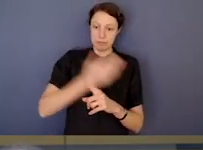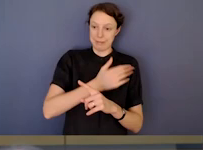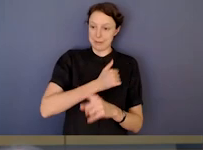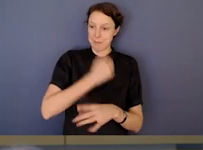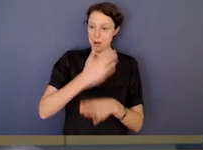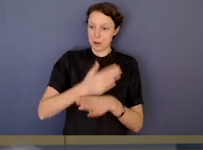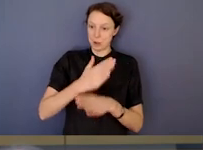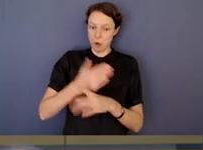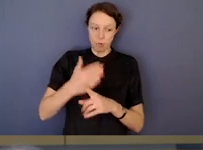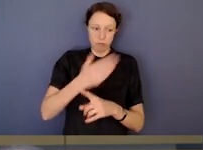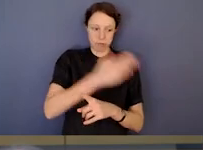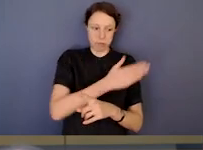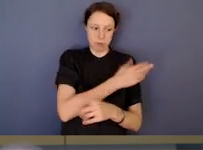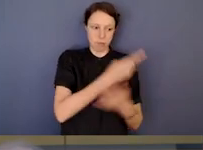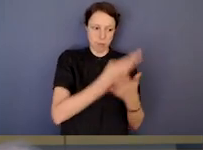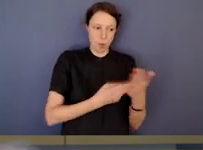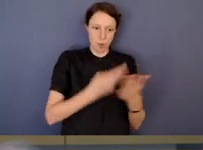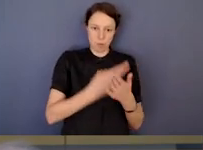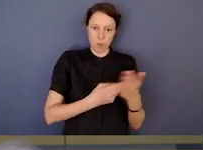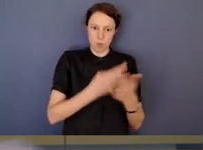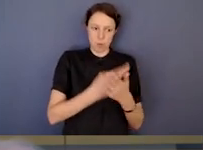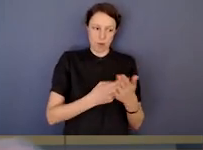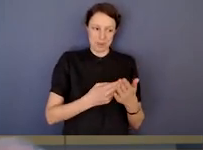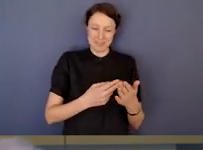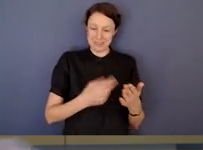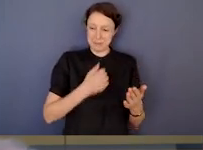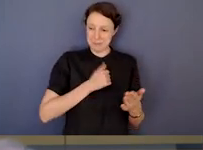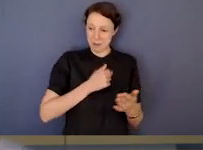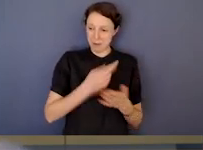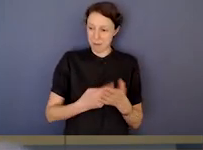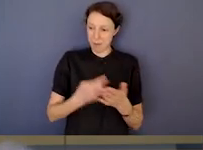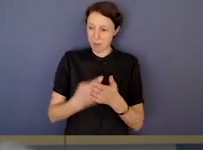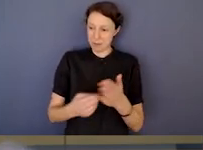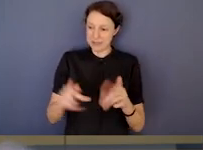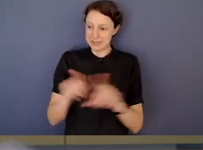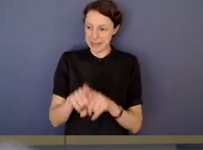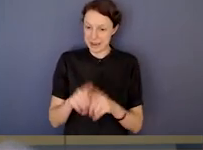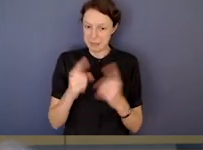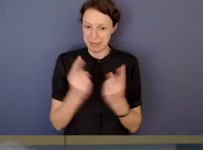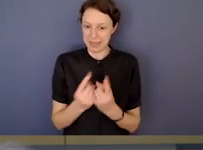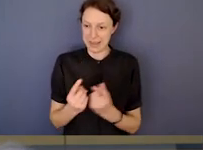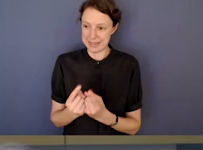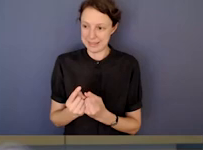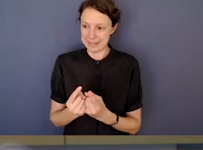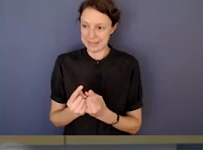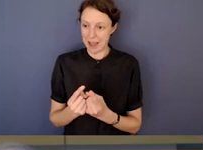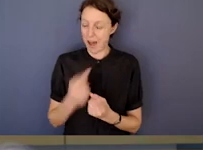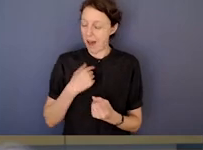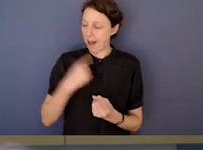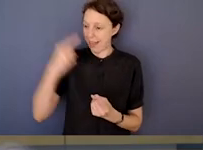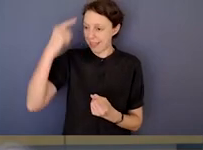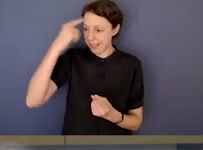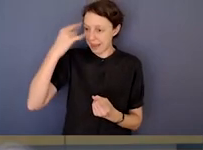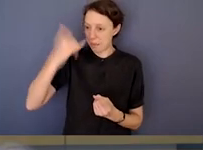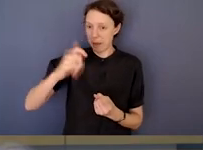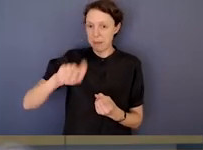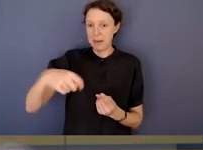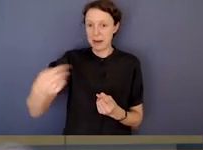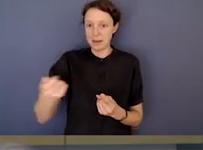ten and more years ago, I'm still reporting on the same themes. And I suspect the next Ombudsman will be reporting on the same themes.